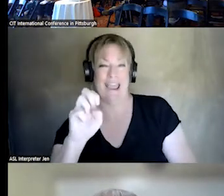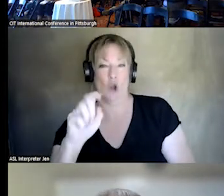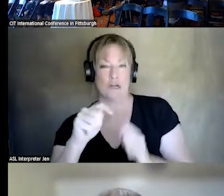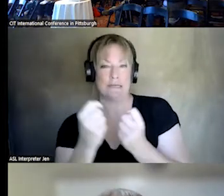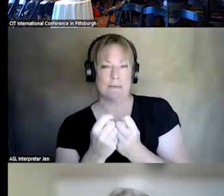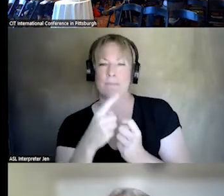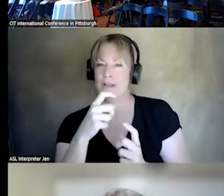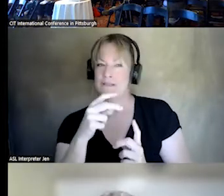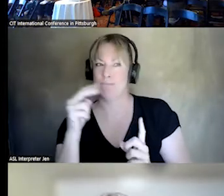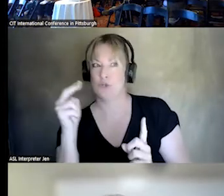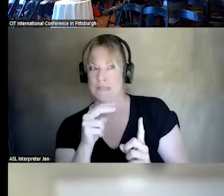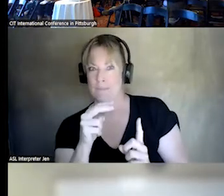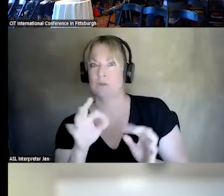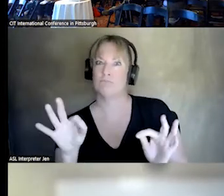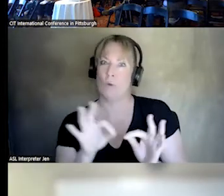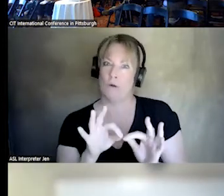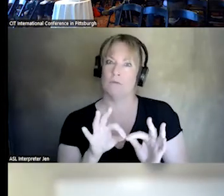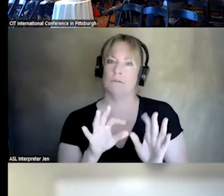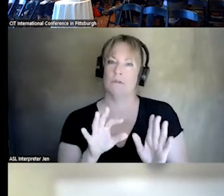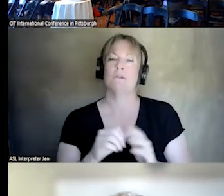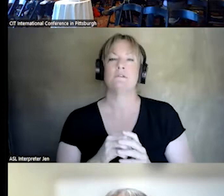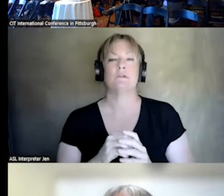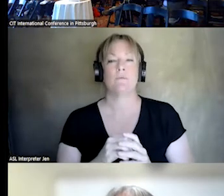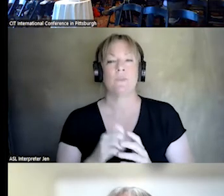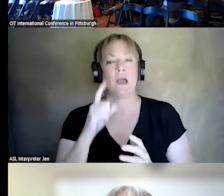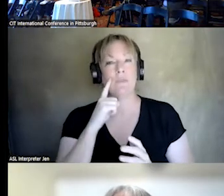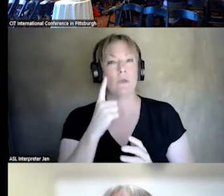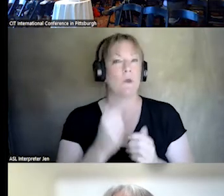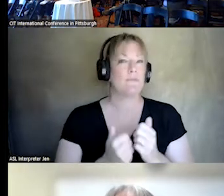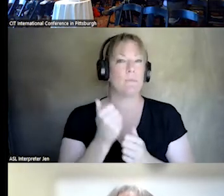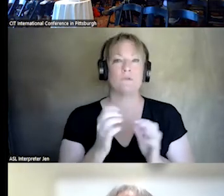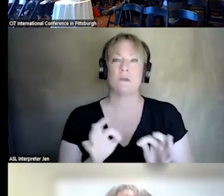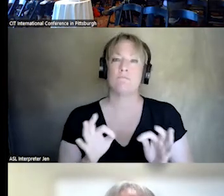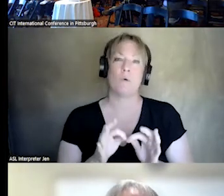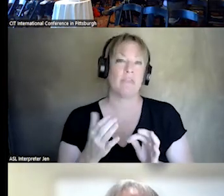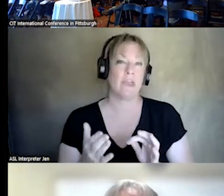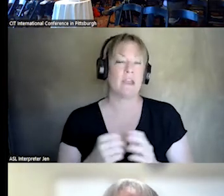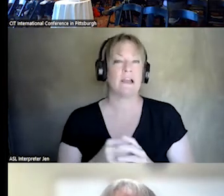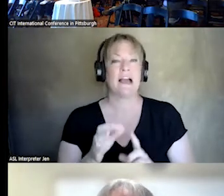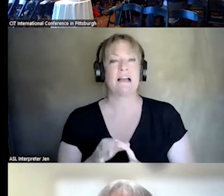IS REALITY UNTIL CHANGE. I THINK ONE OF THE MOST IMPORTANT THINGS, ESPECIALLY FOR THE LAY PEOPLE,